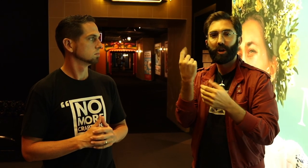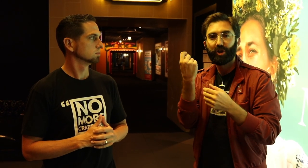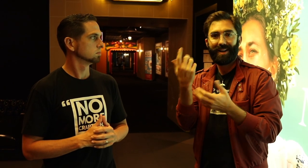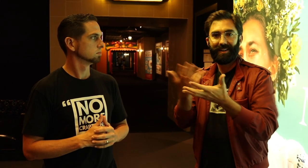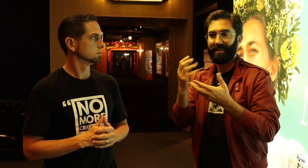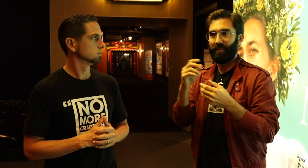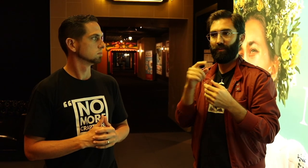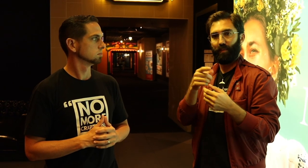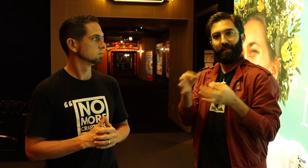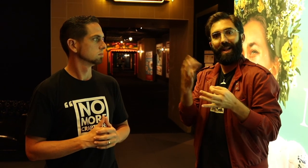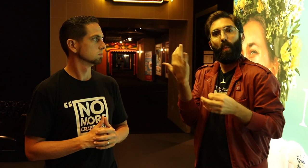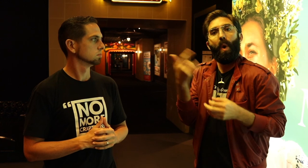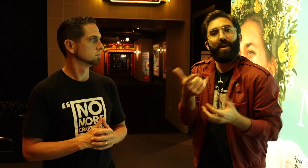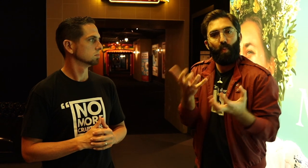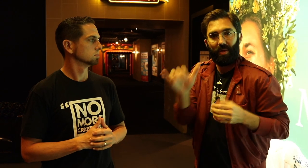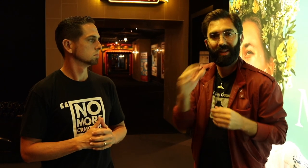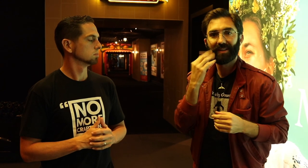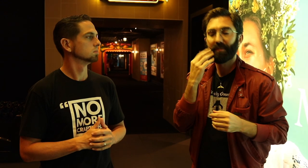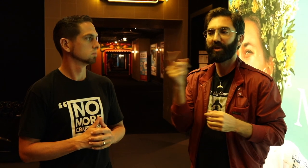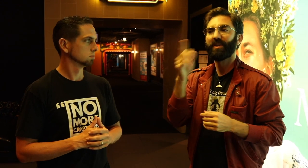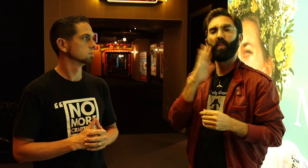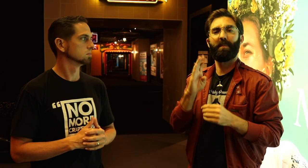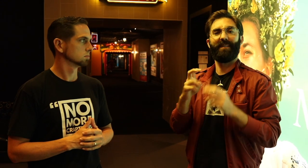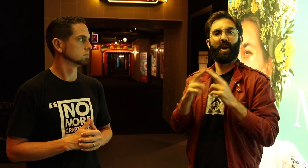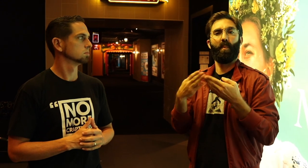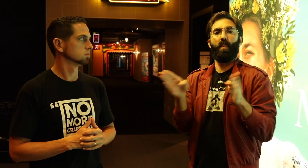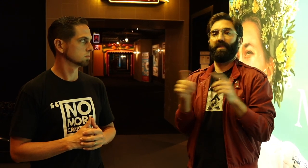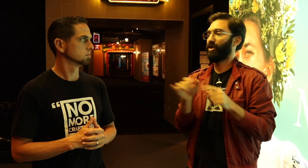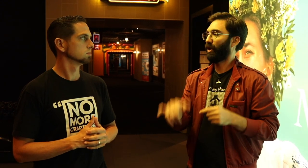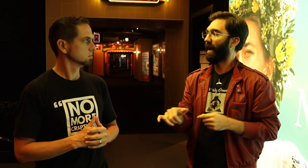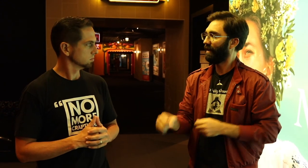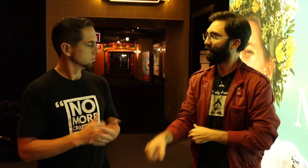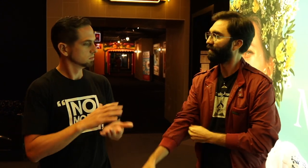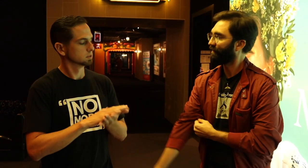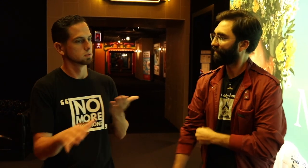you'll be able to explain why you want to have that experience. I think they would be very open to that. That'd be nice.